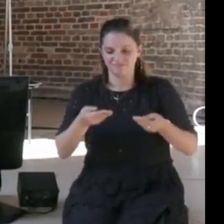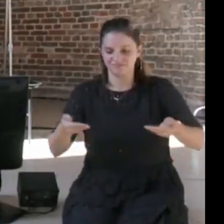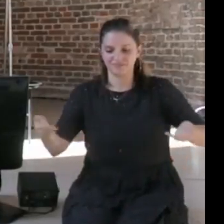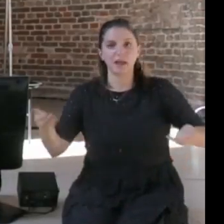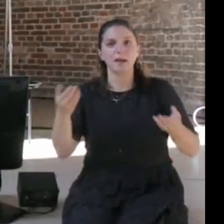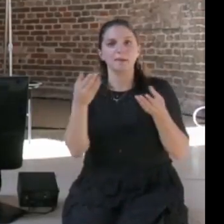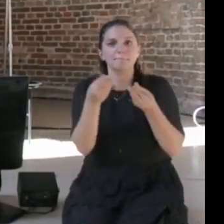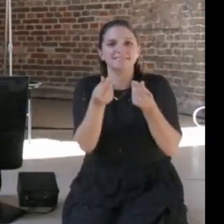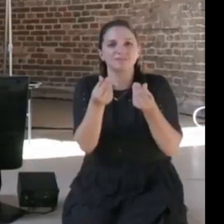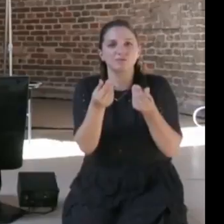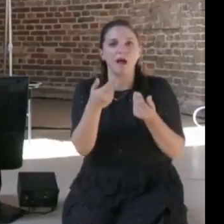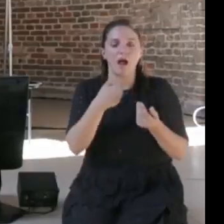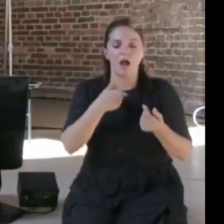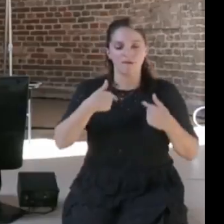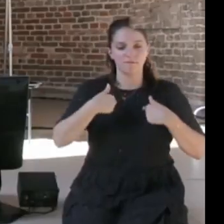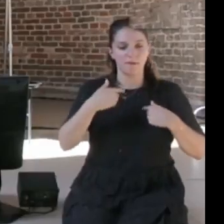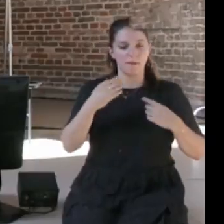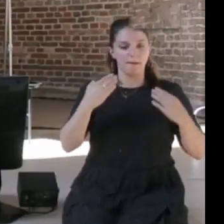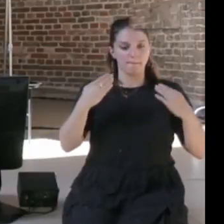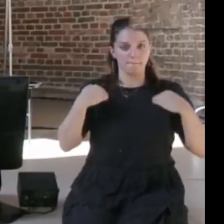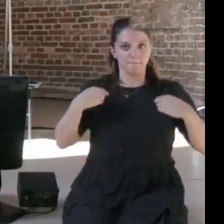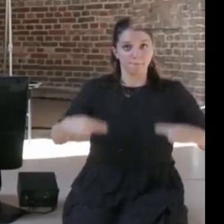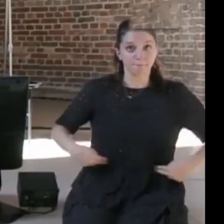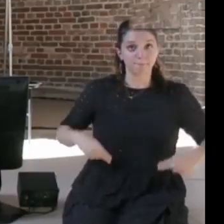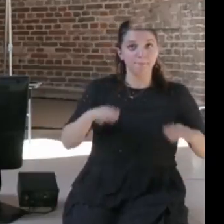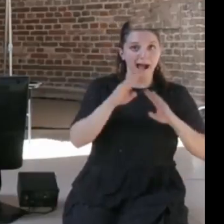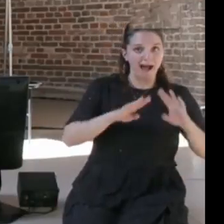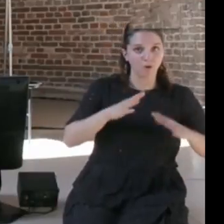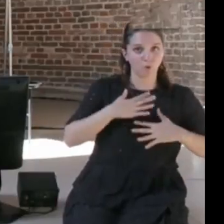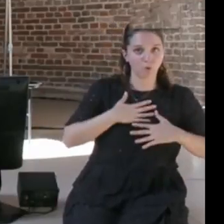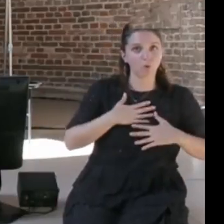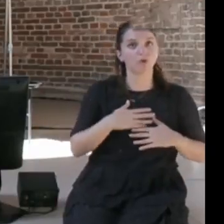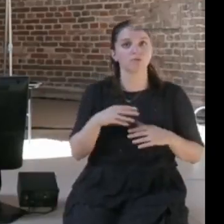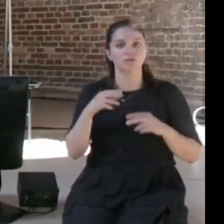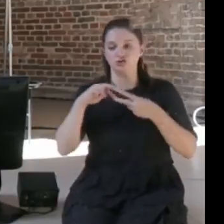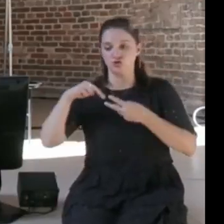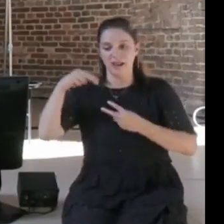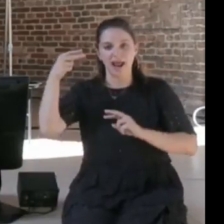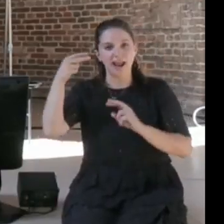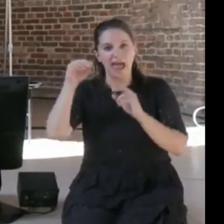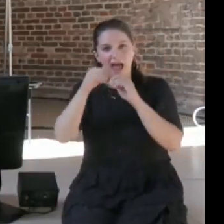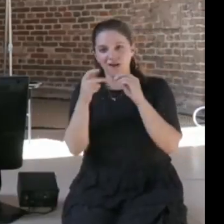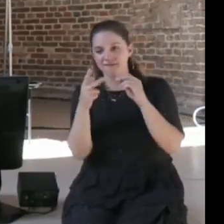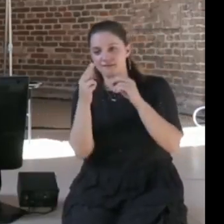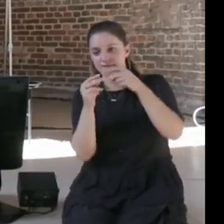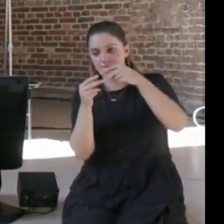genetic engineering, and one of the topics that we think about a lot and that these three